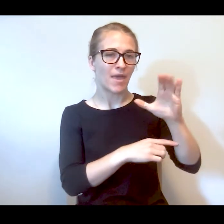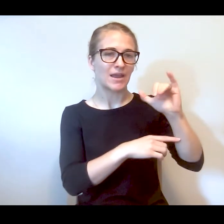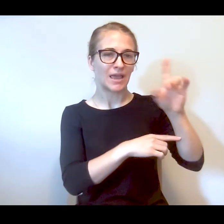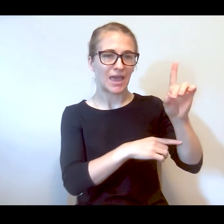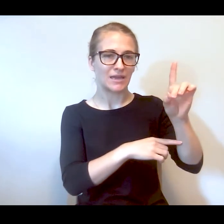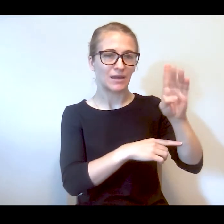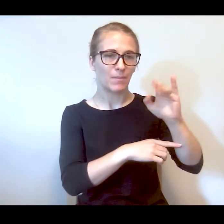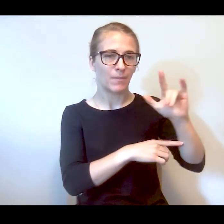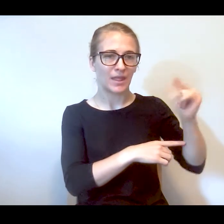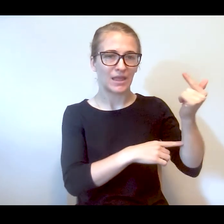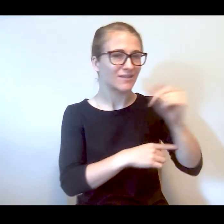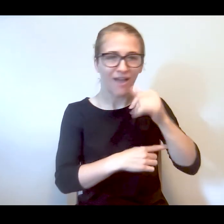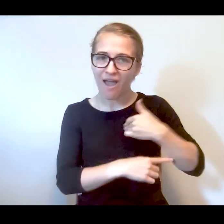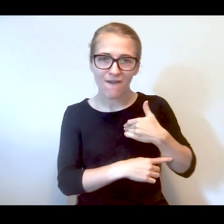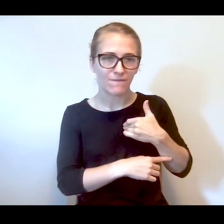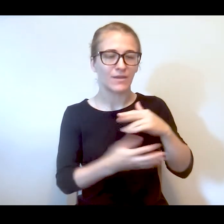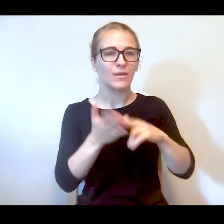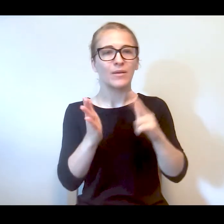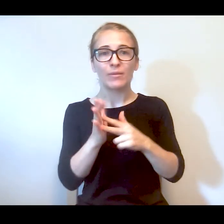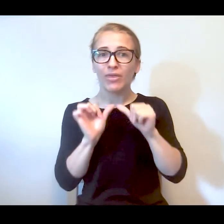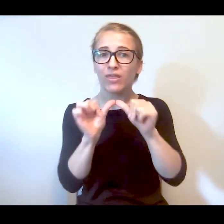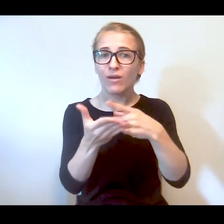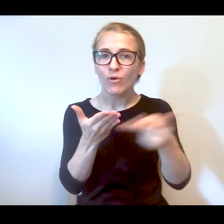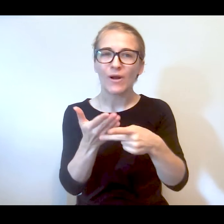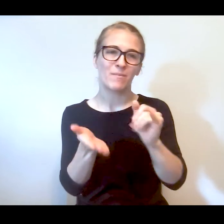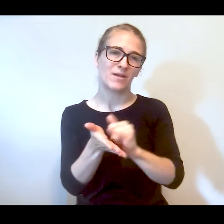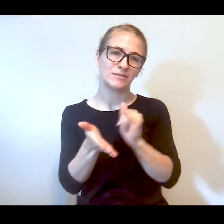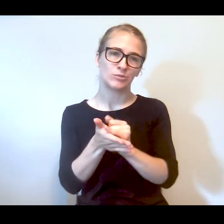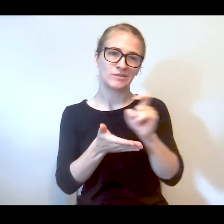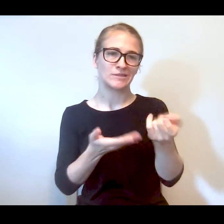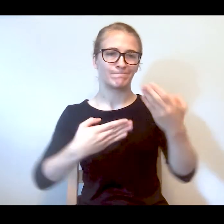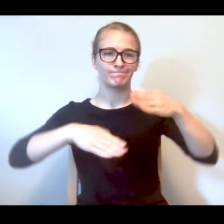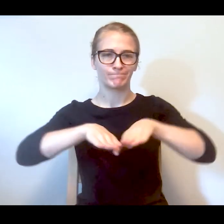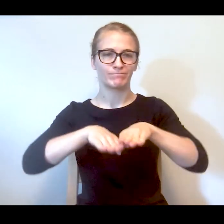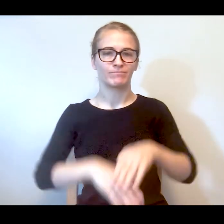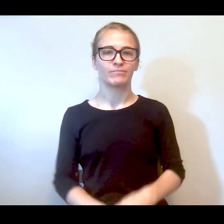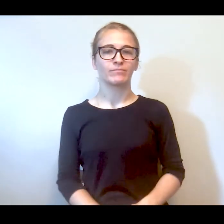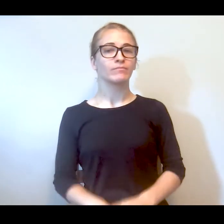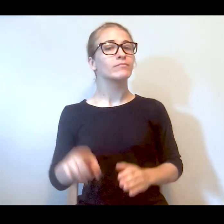able to keep the program running. Okay. And the money just ran out and